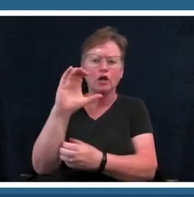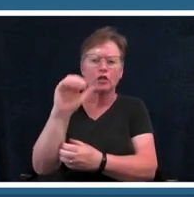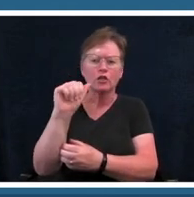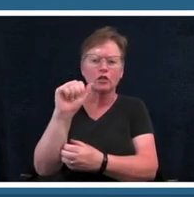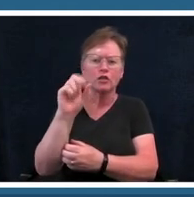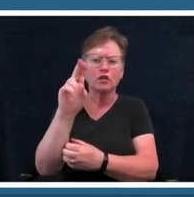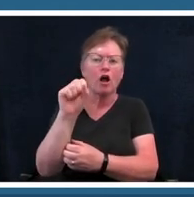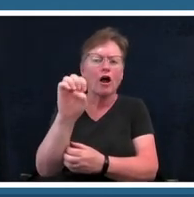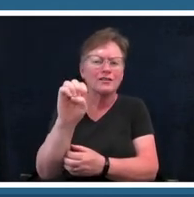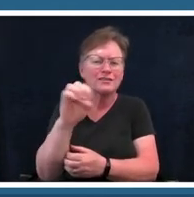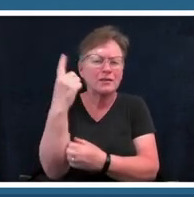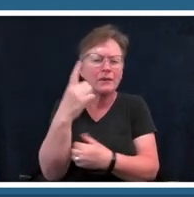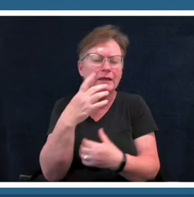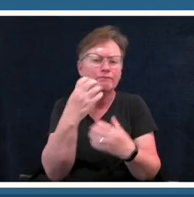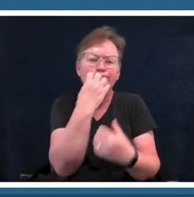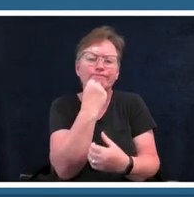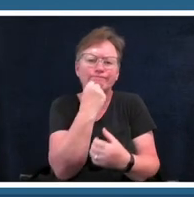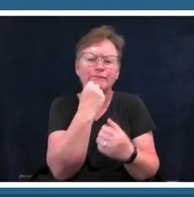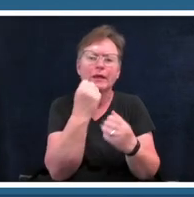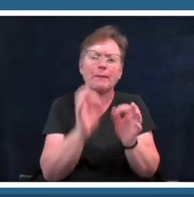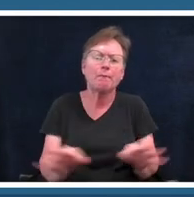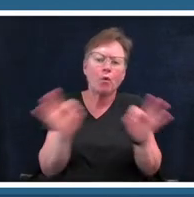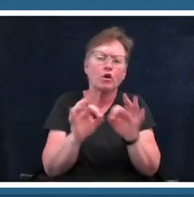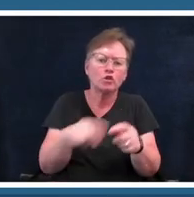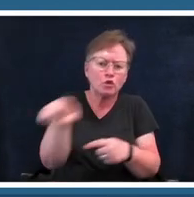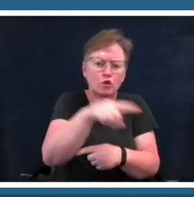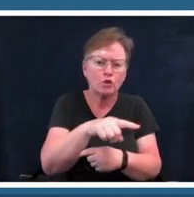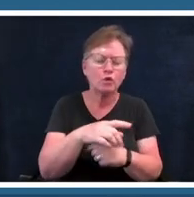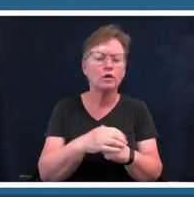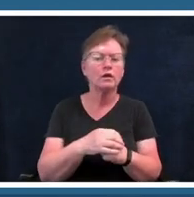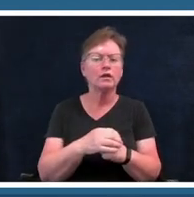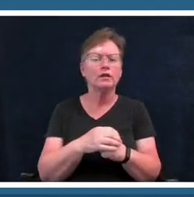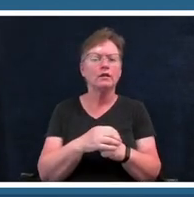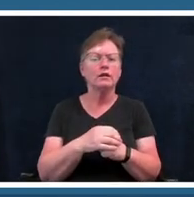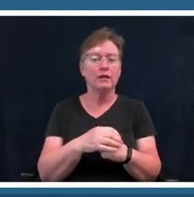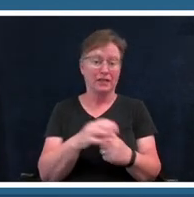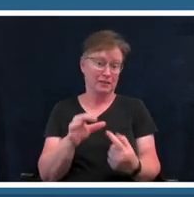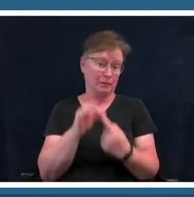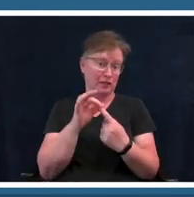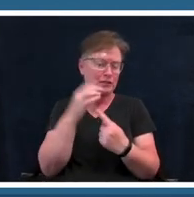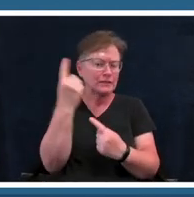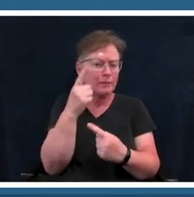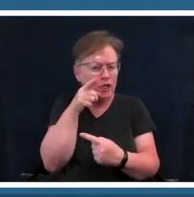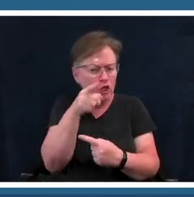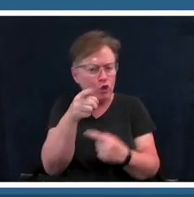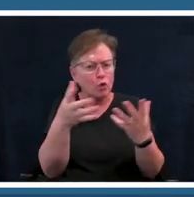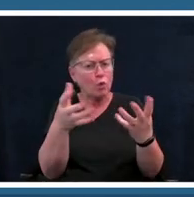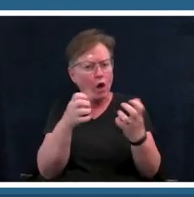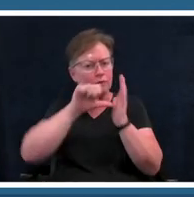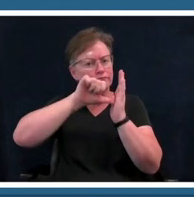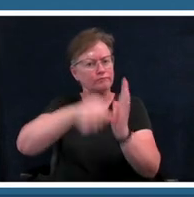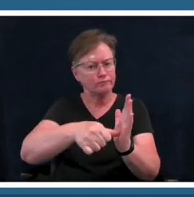mentioned earlier especially if we wanted to be something that you want to be highlighted